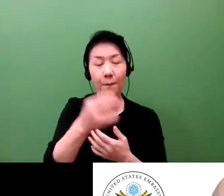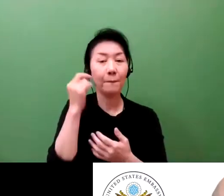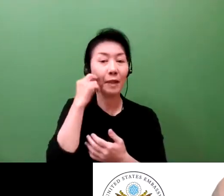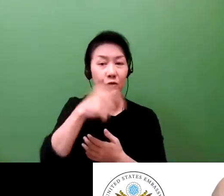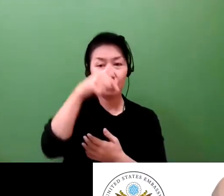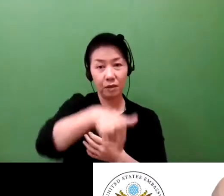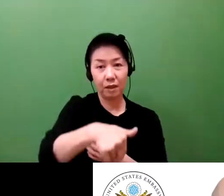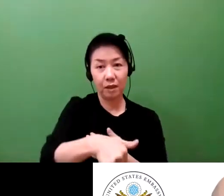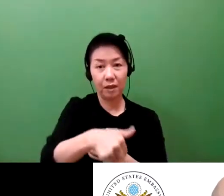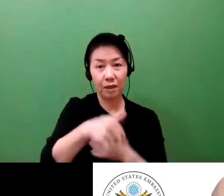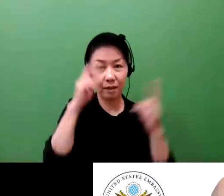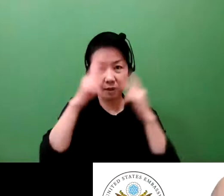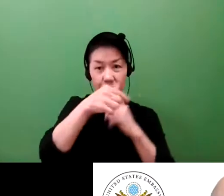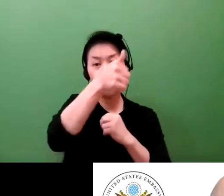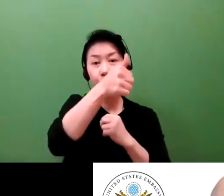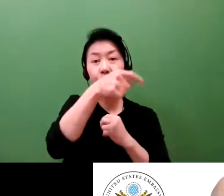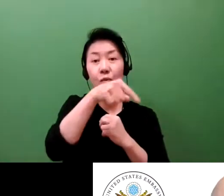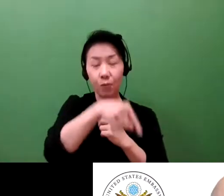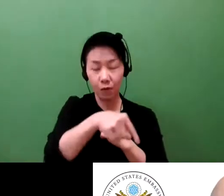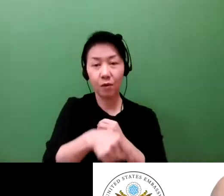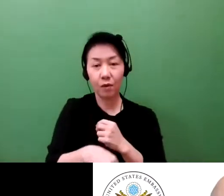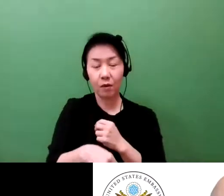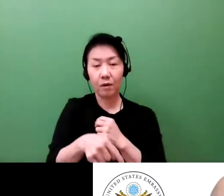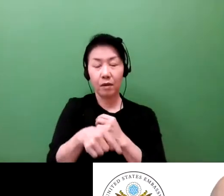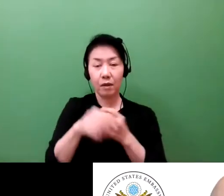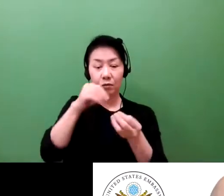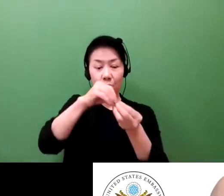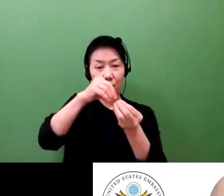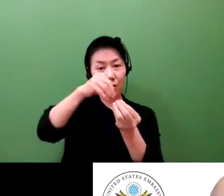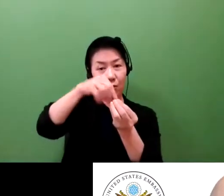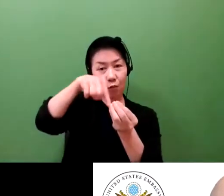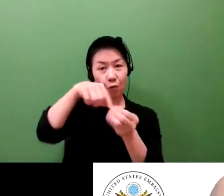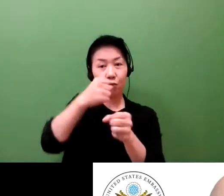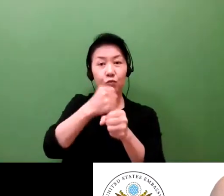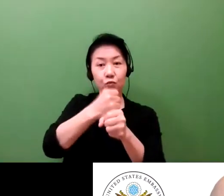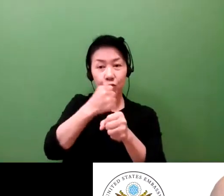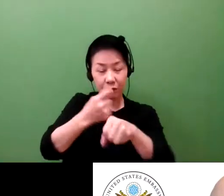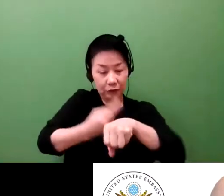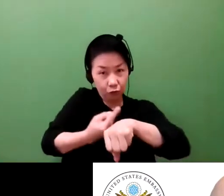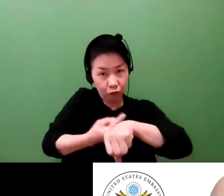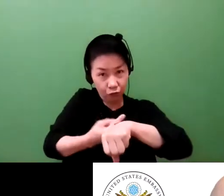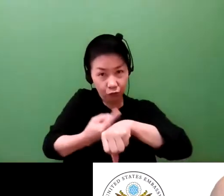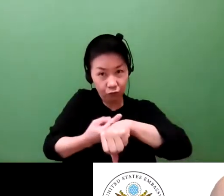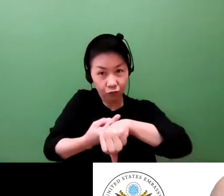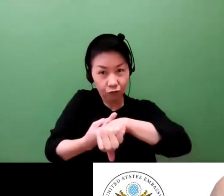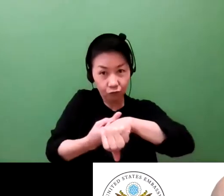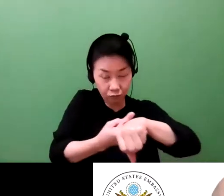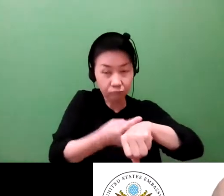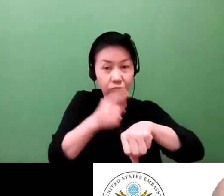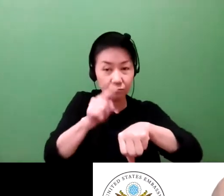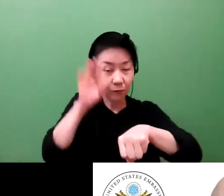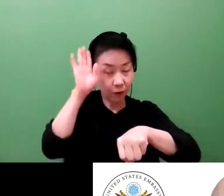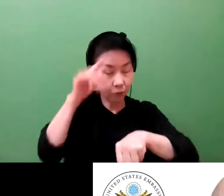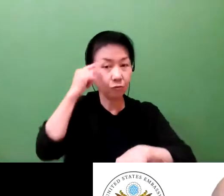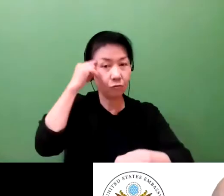we have ,, who has also patented his invention, and also post-war.